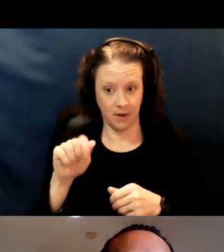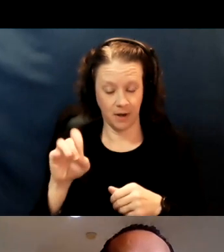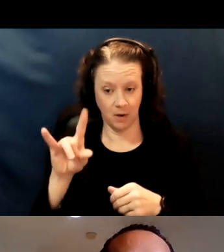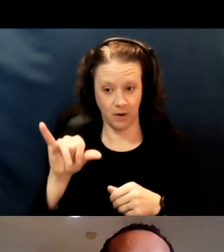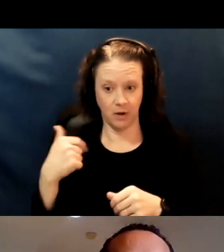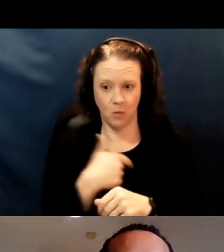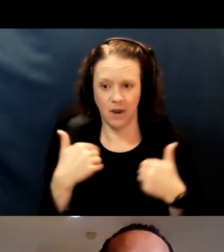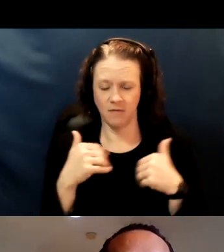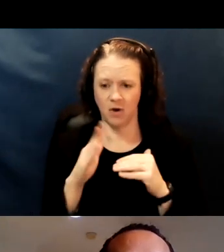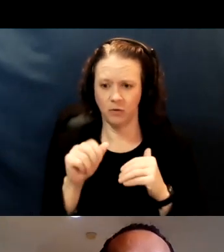over the age of 65.